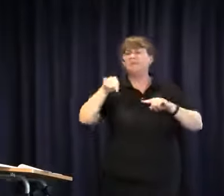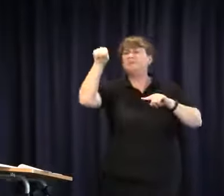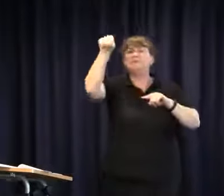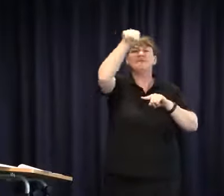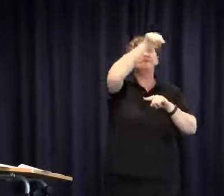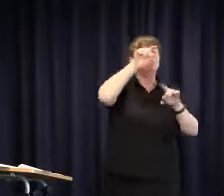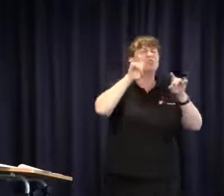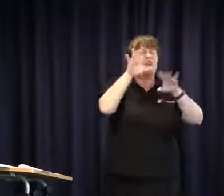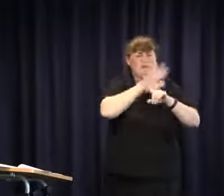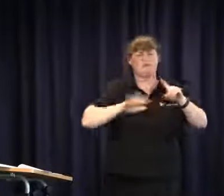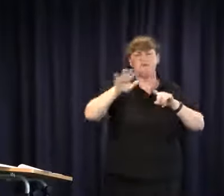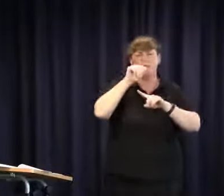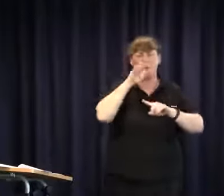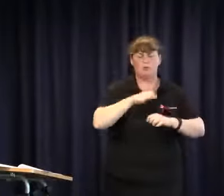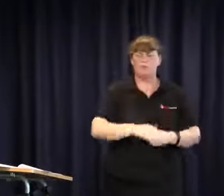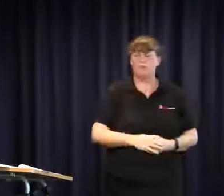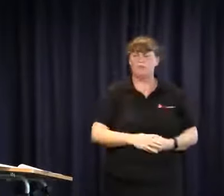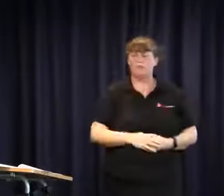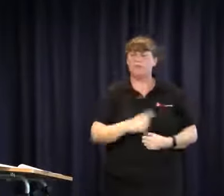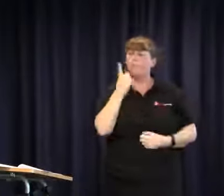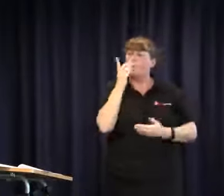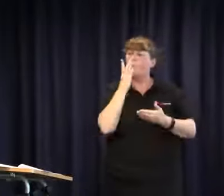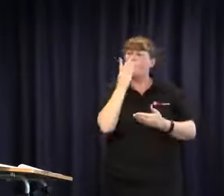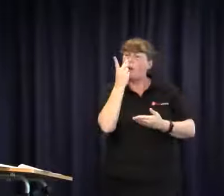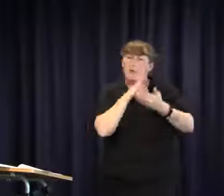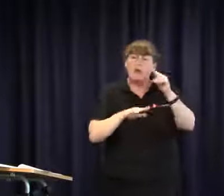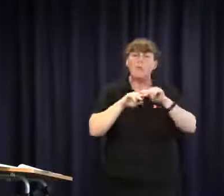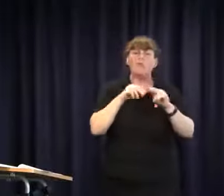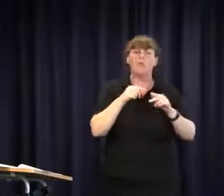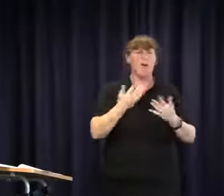but this year they decided not to do that throughout the various venues in Australia.